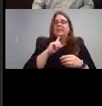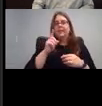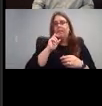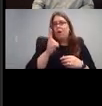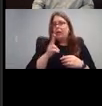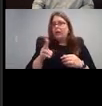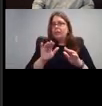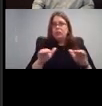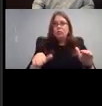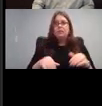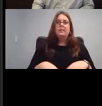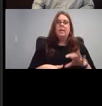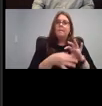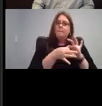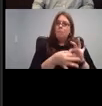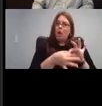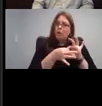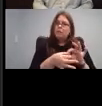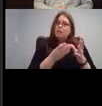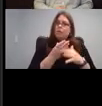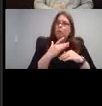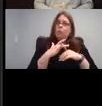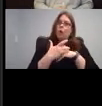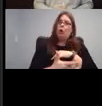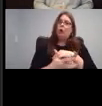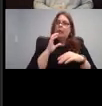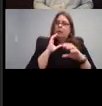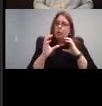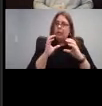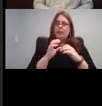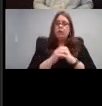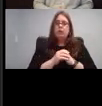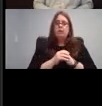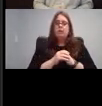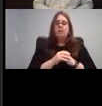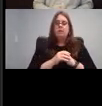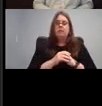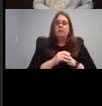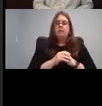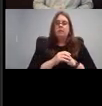and, and bonding through early communication. You know, if